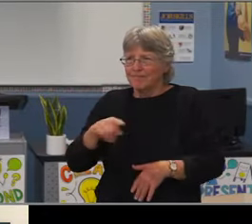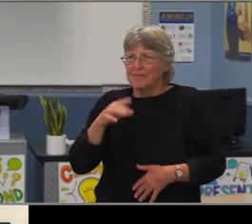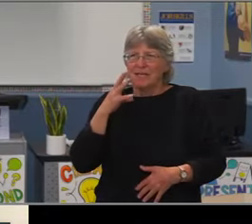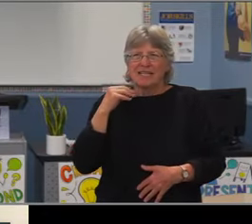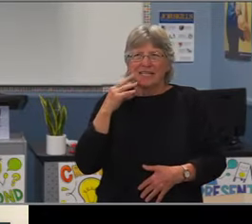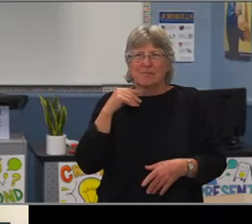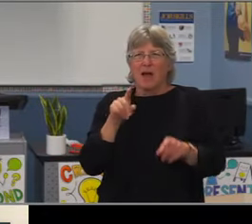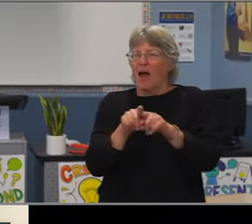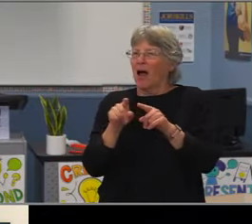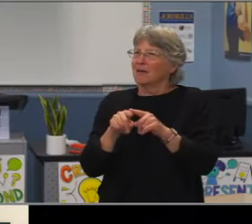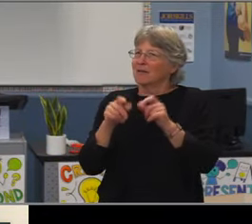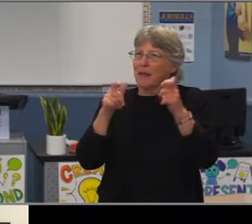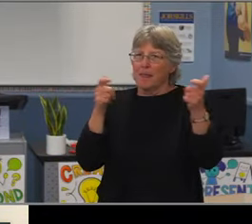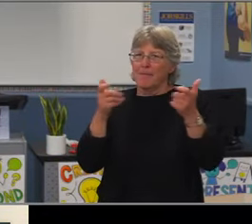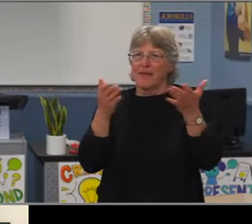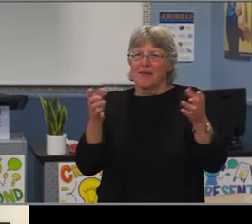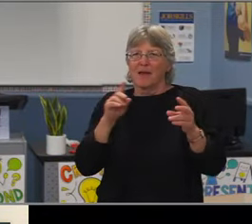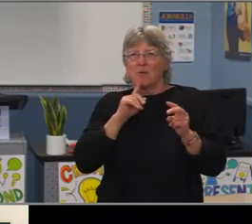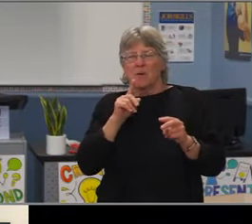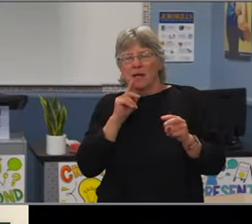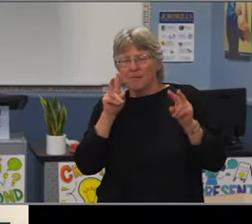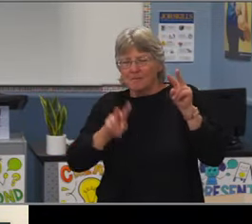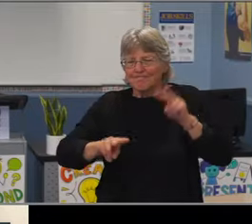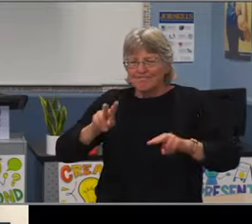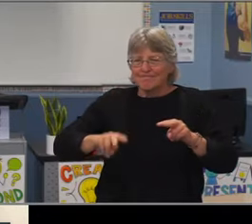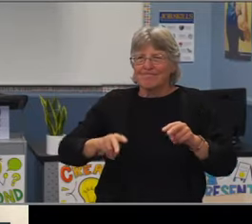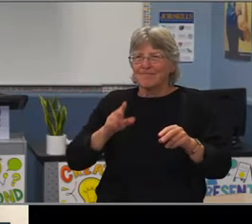because of this data specifically, we know the importance of it.